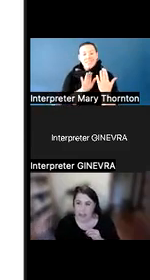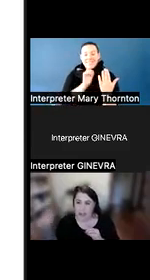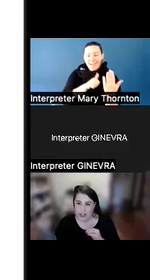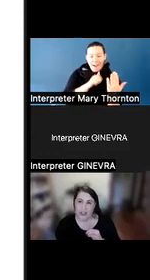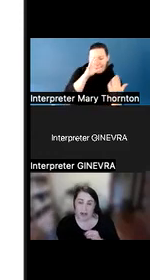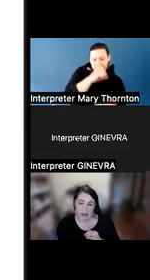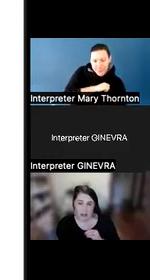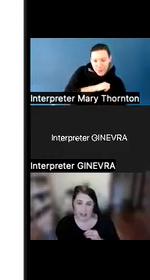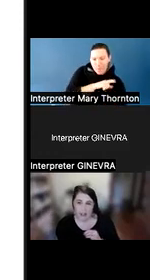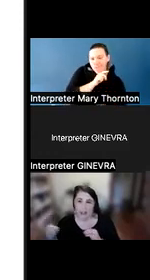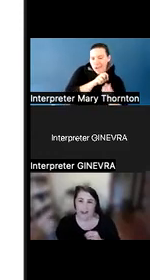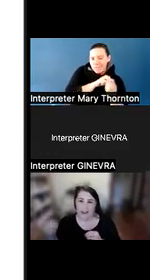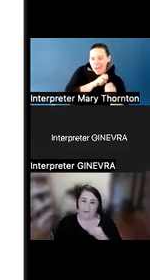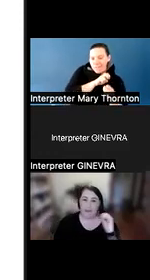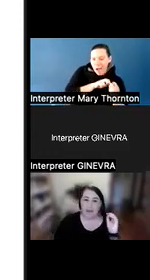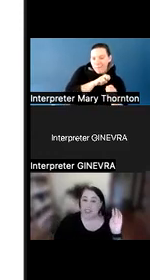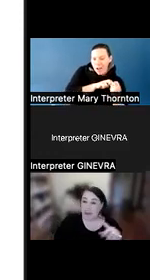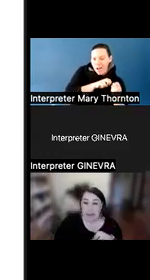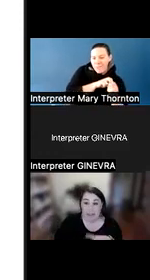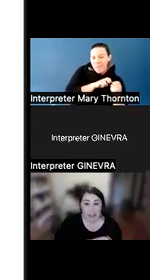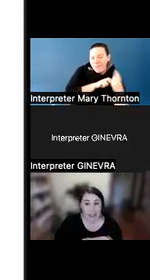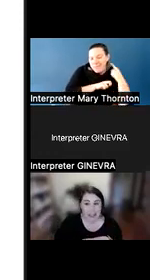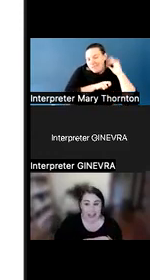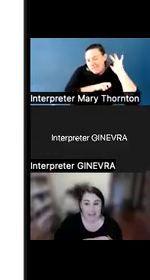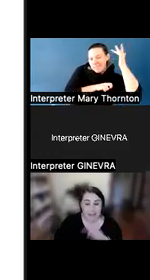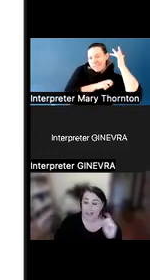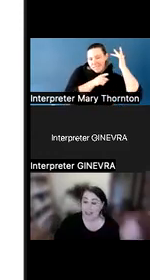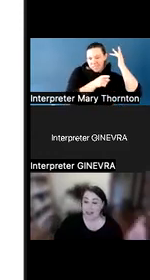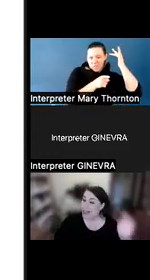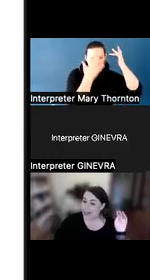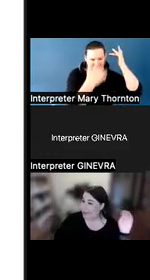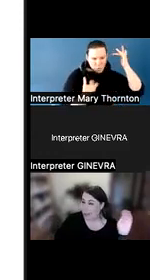just to bother me, which-- sometimes it feels like that.